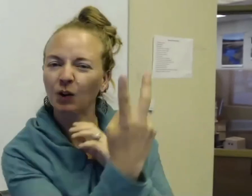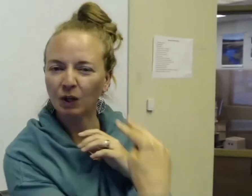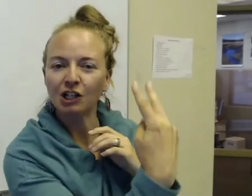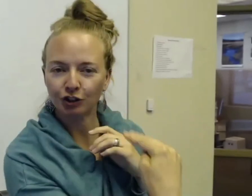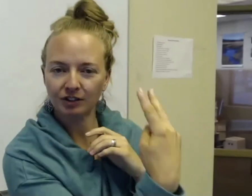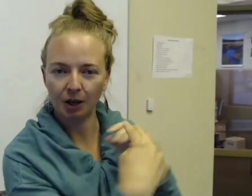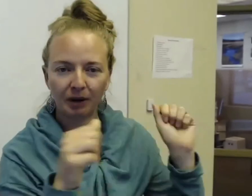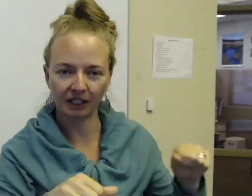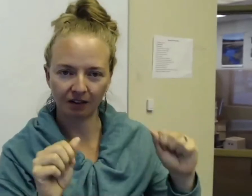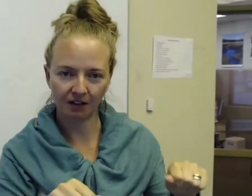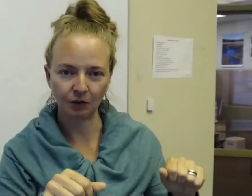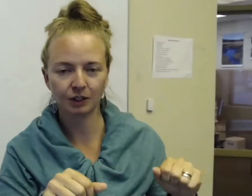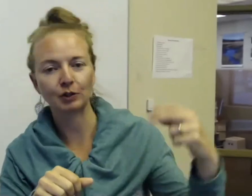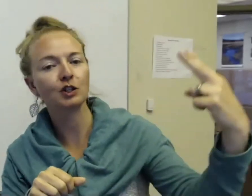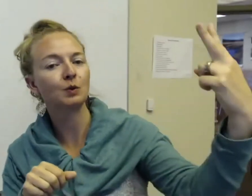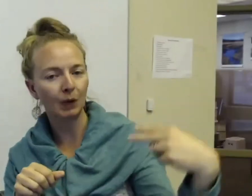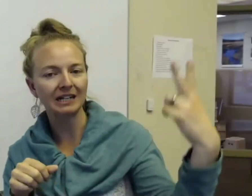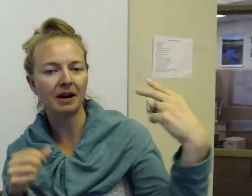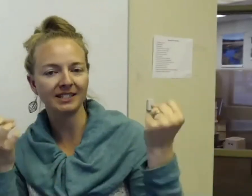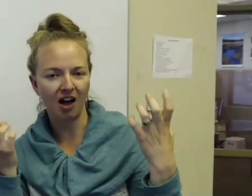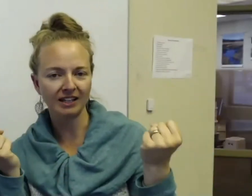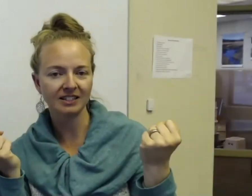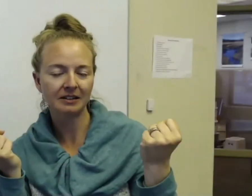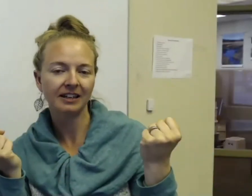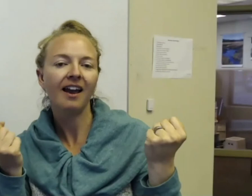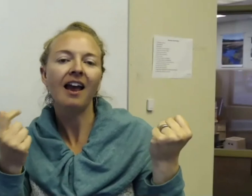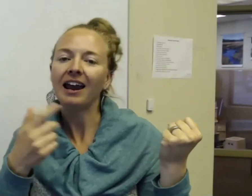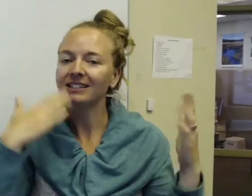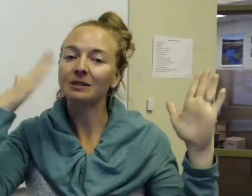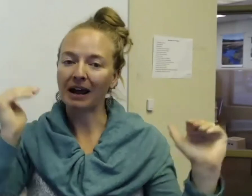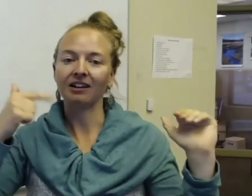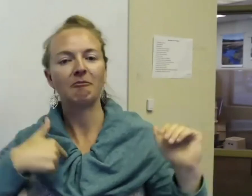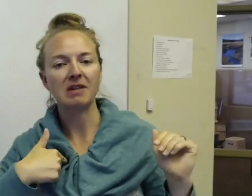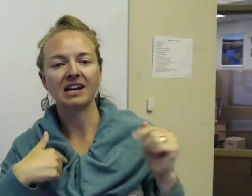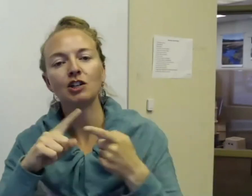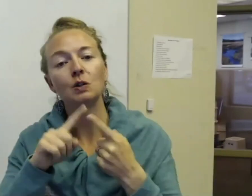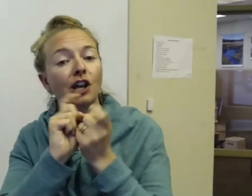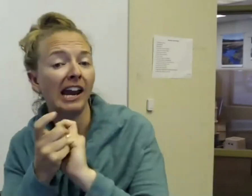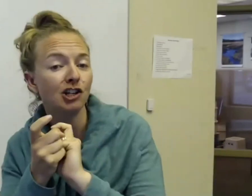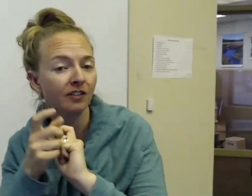reader's ability level. So the person who's reading my signs, it's expected of me to change